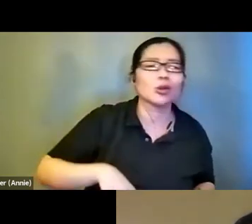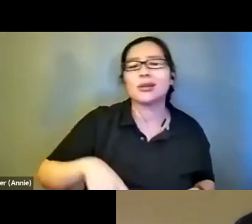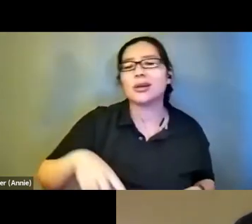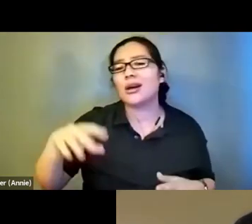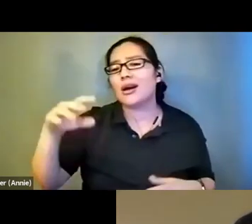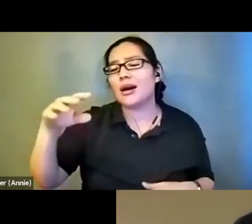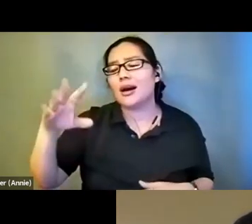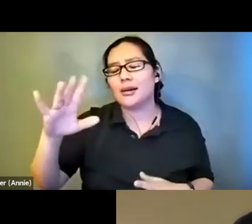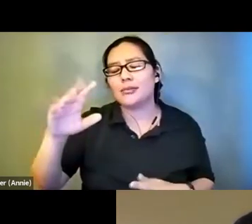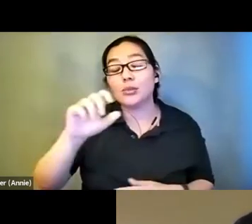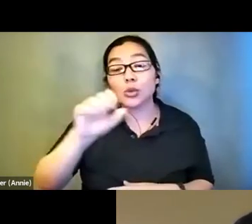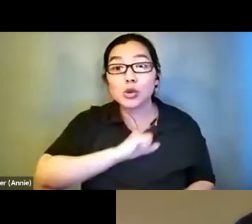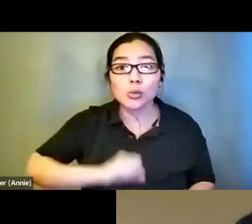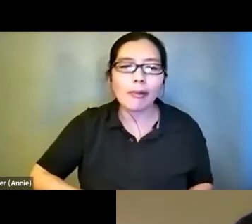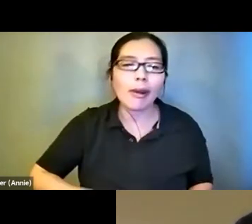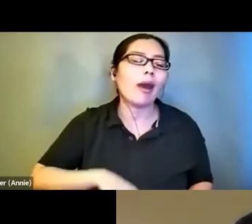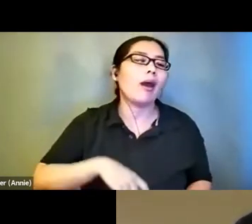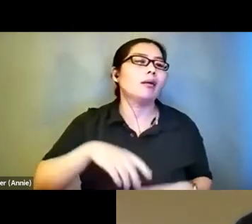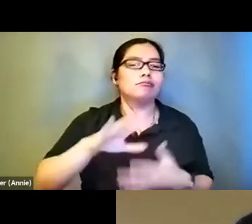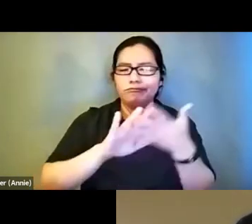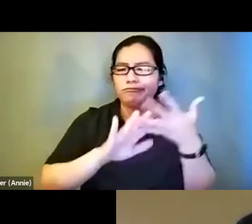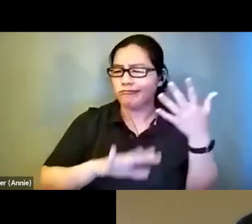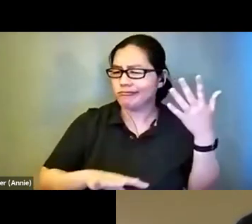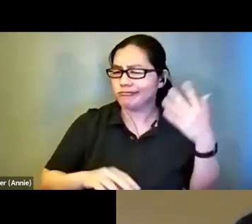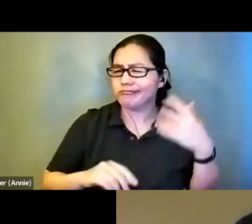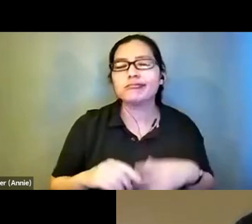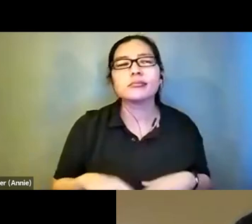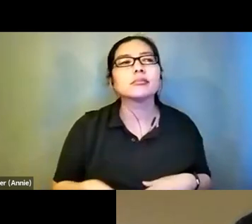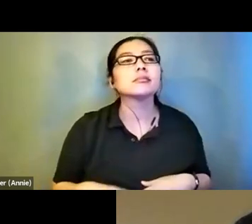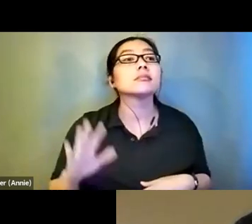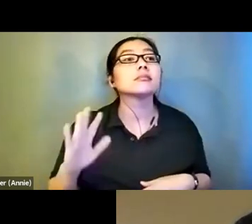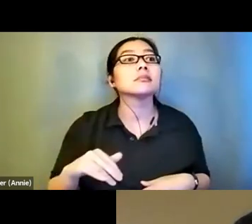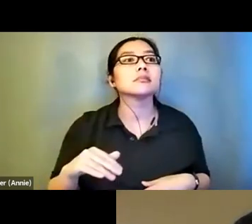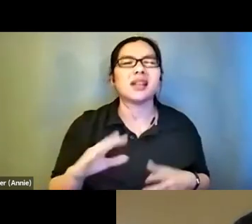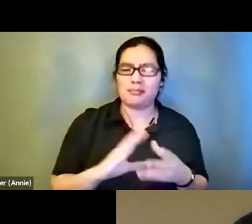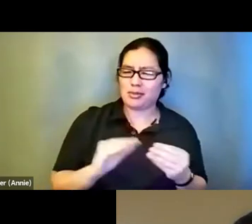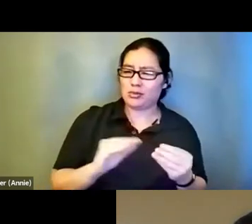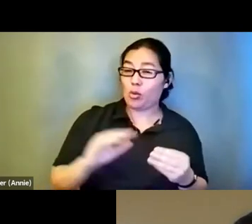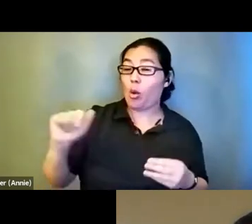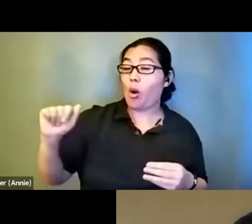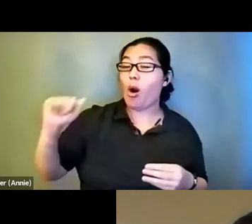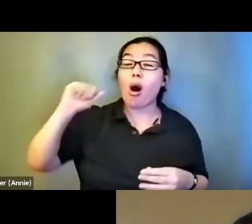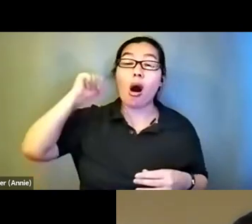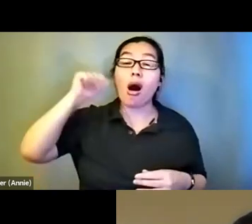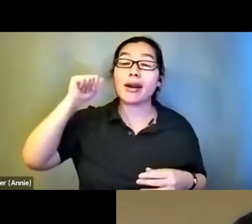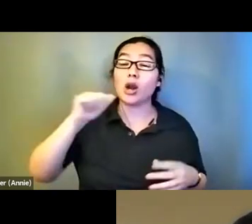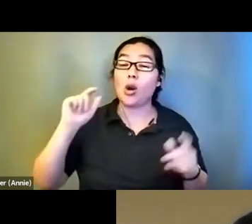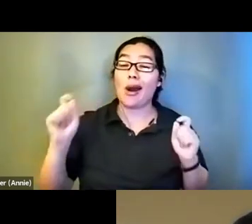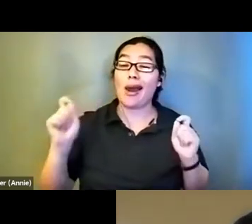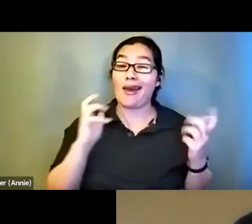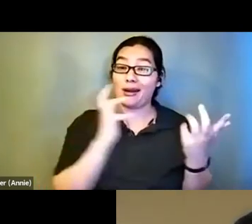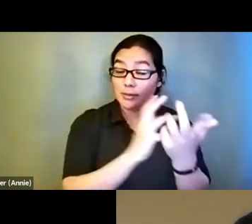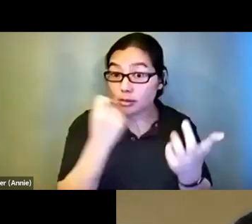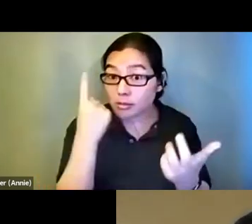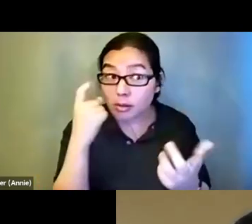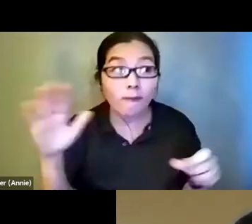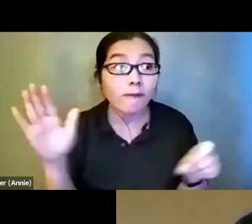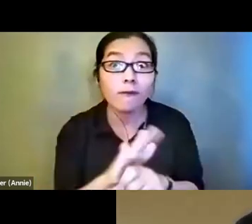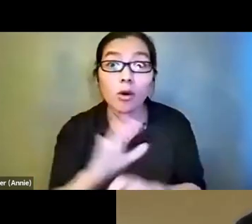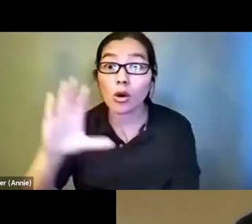What was cool about them is I mentioned they are audio adaptations. They have a full cast. So each character has a